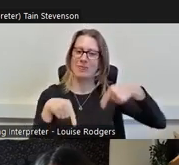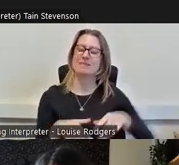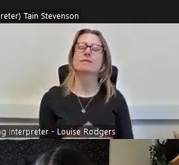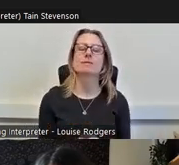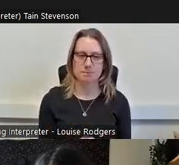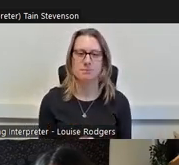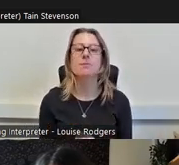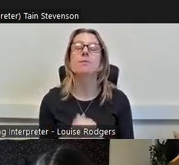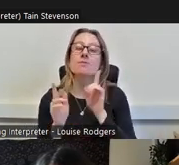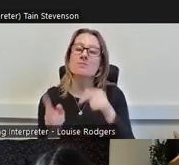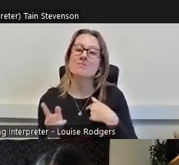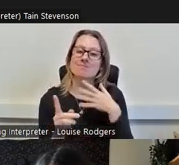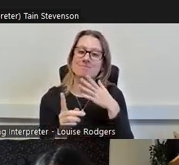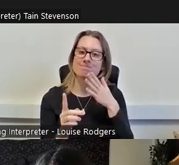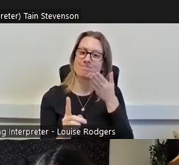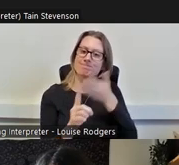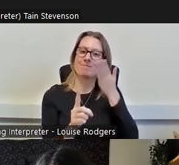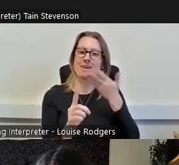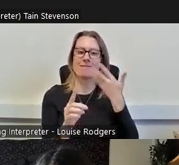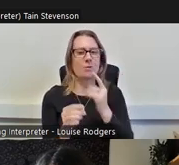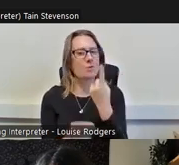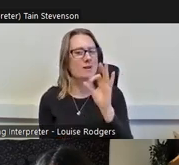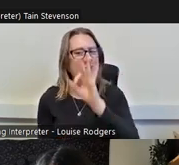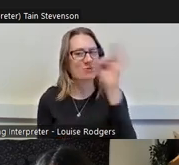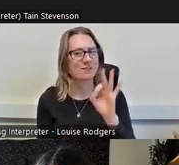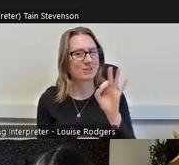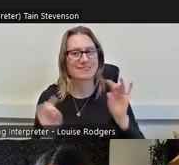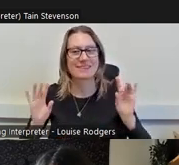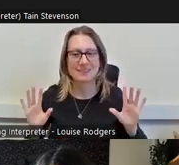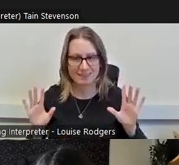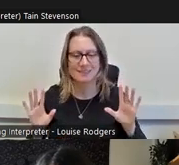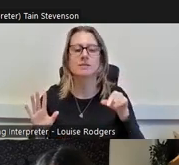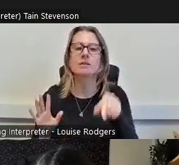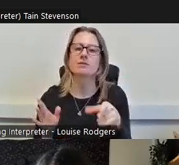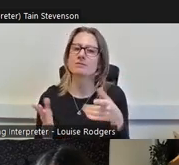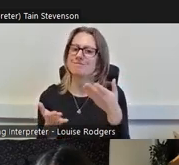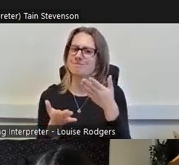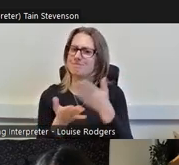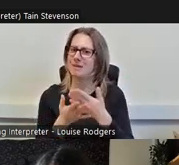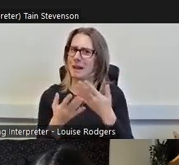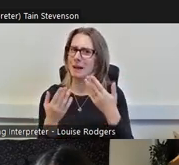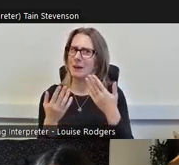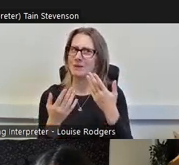you'll notice we did it based on one question, which is quite bold. But actually,